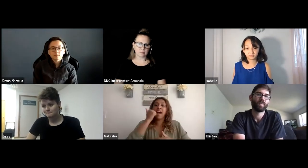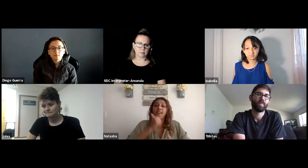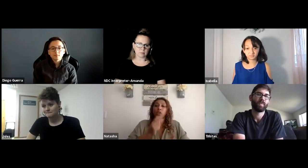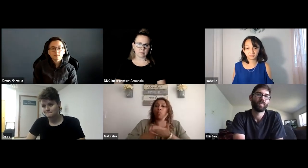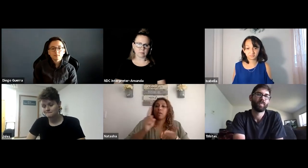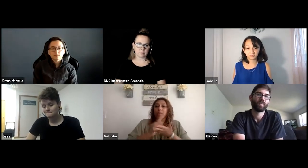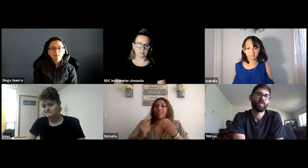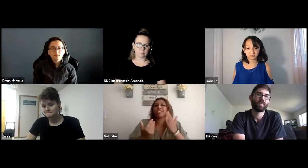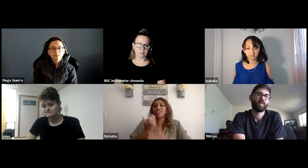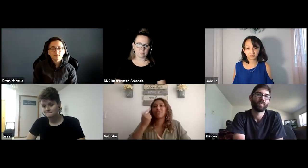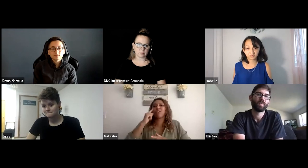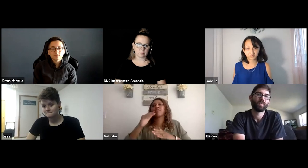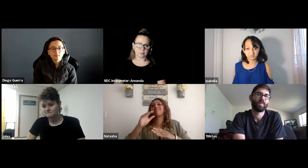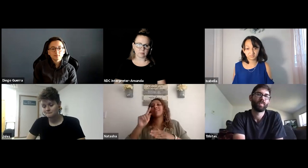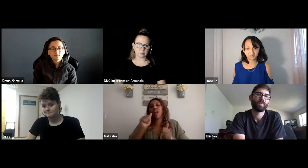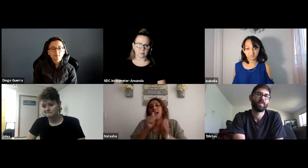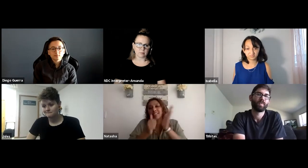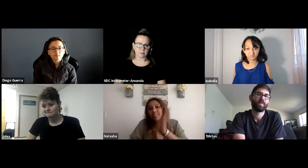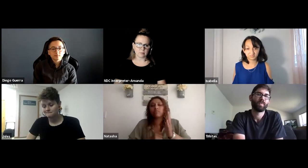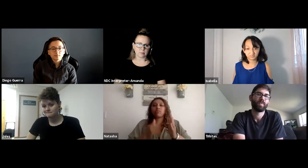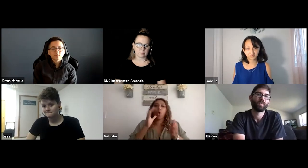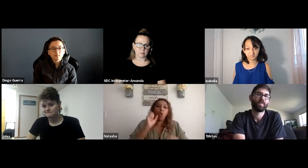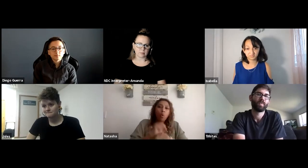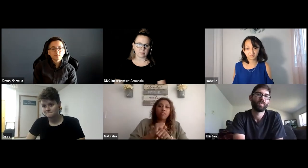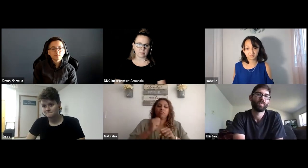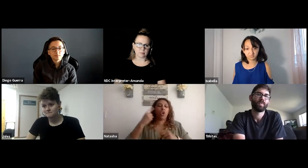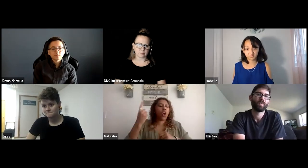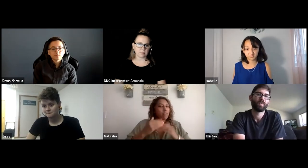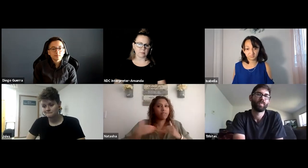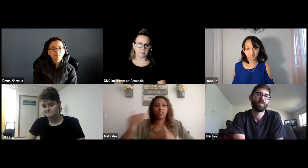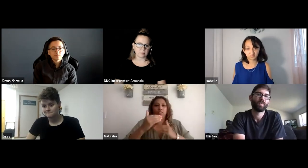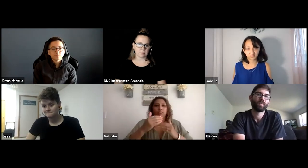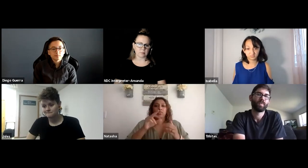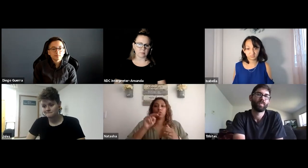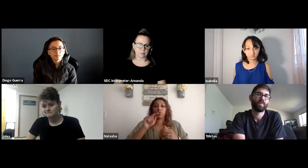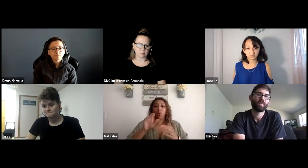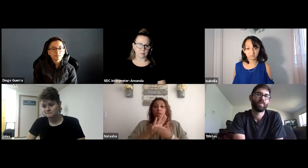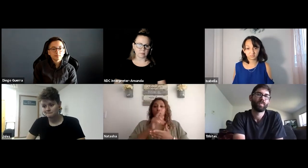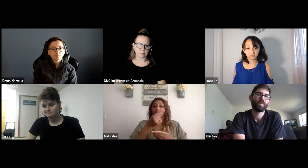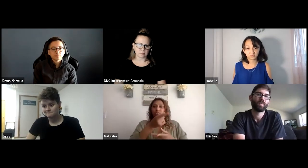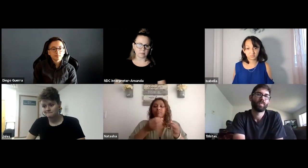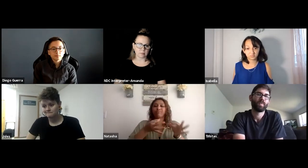Soon after that, I was able to get an agenda and notes ahead of time.